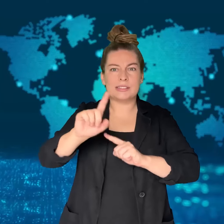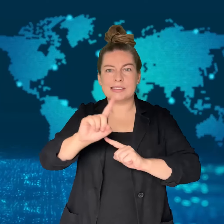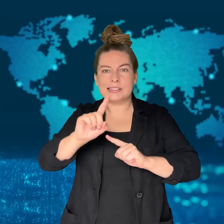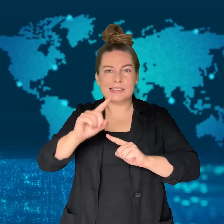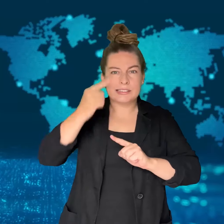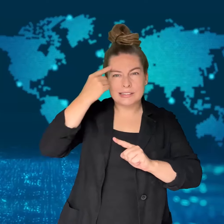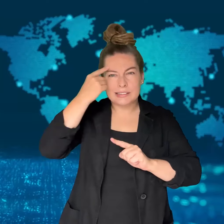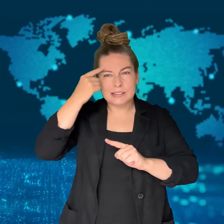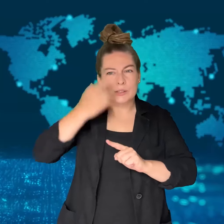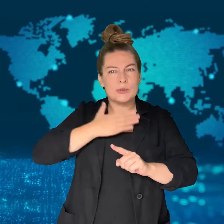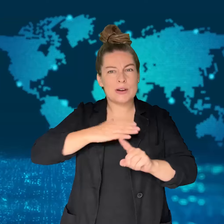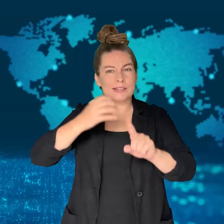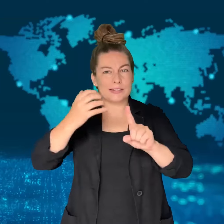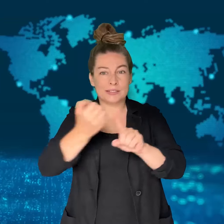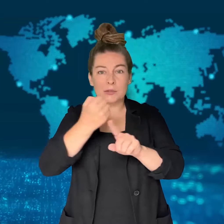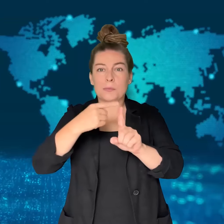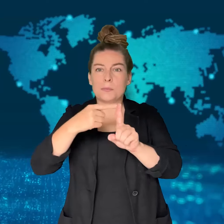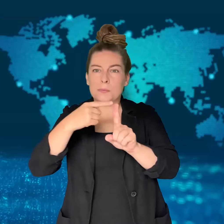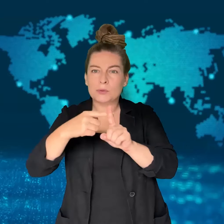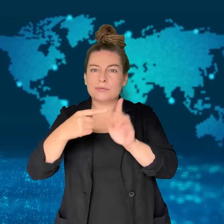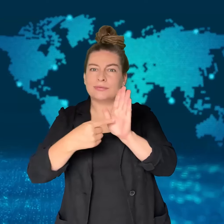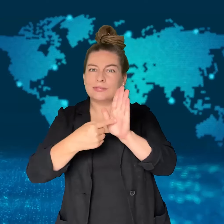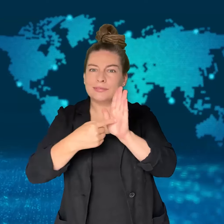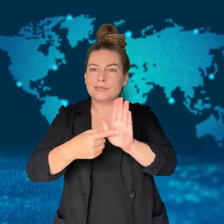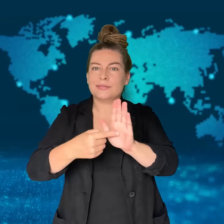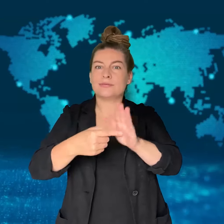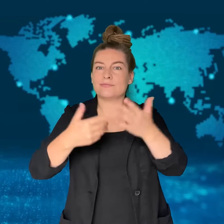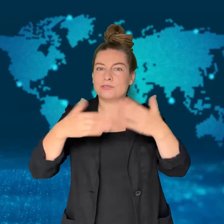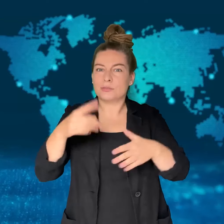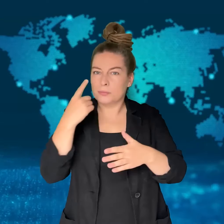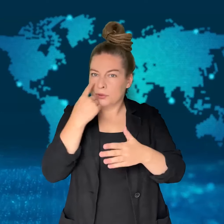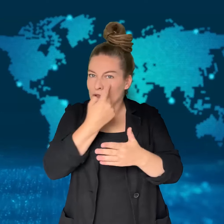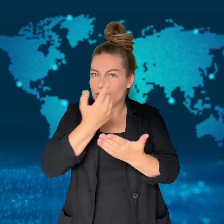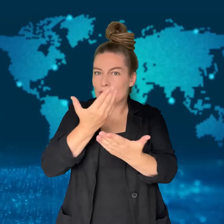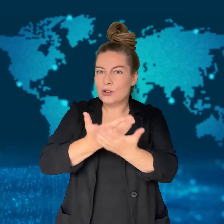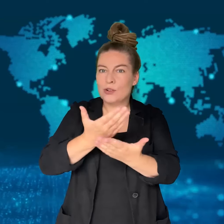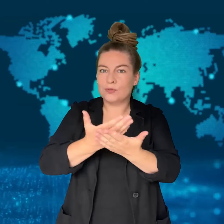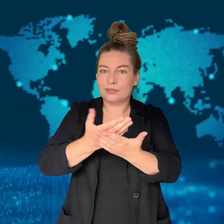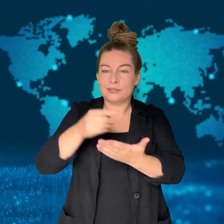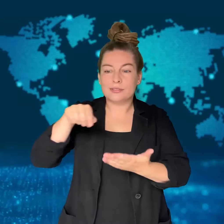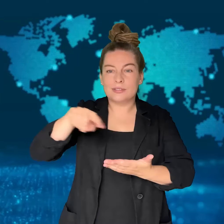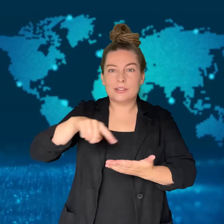The IDF also listed the names and photos of